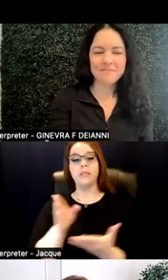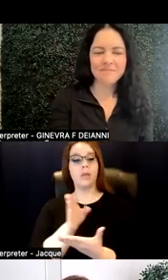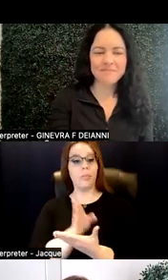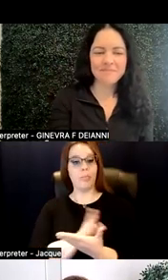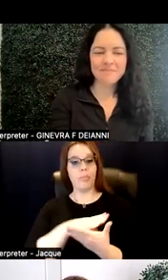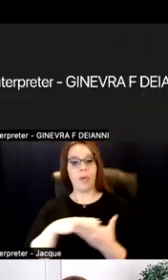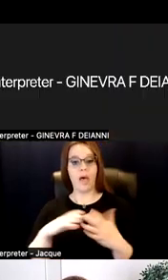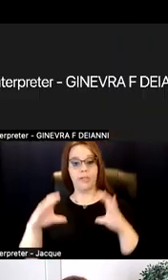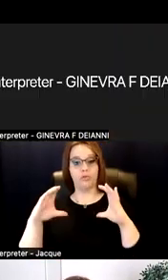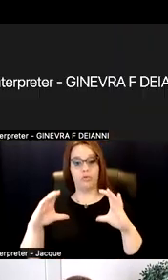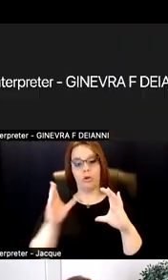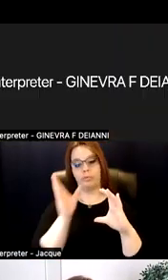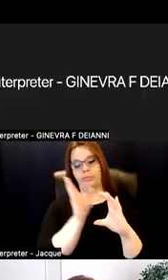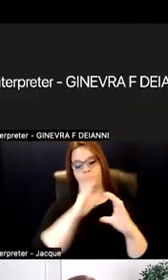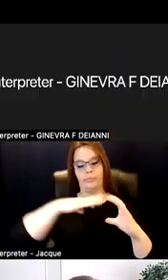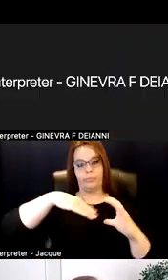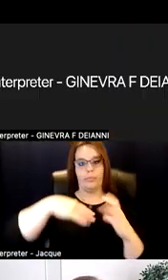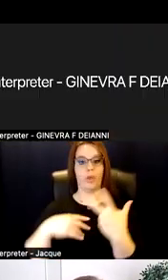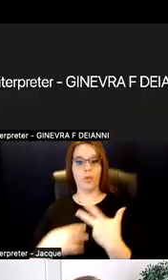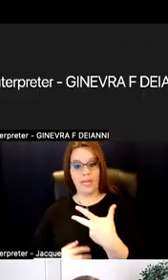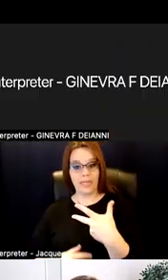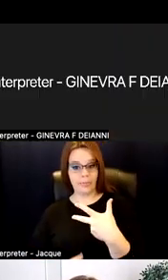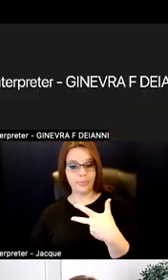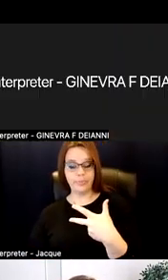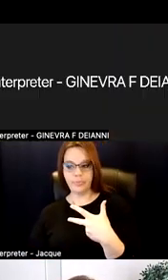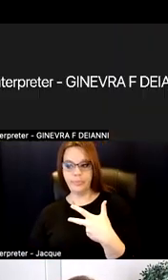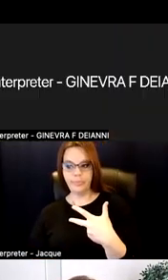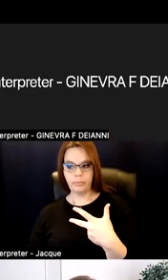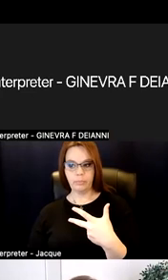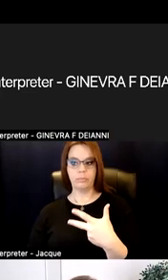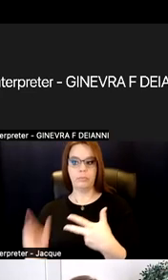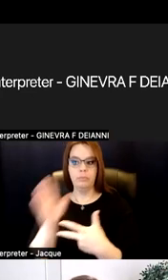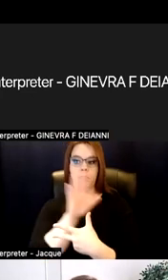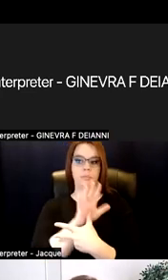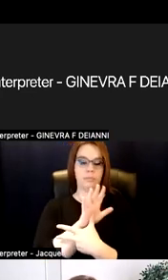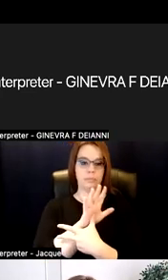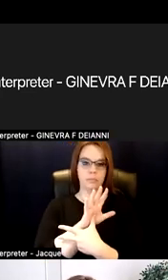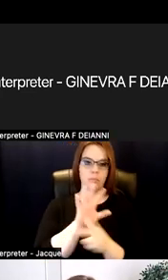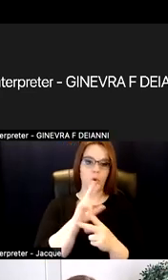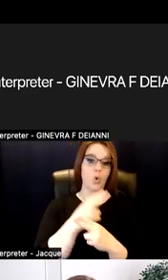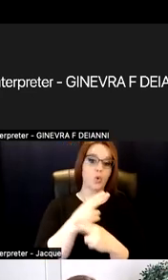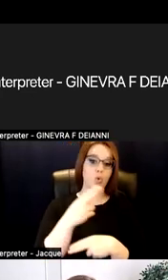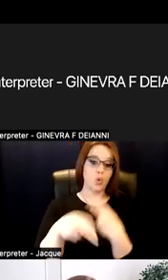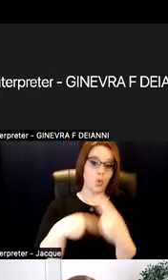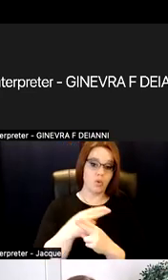into three equal sections. One section being universal design for learning.